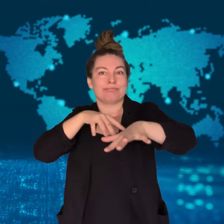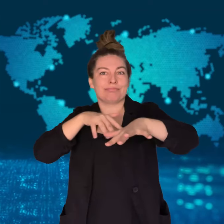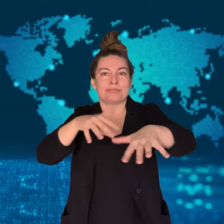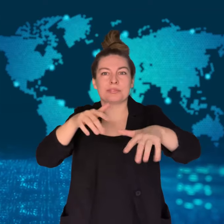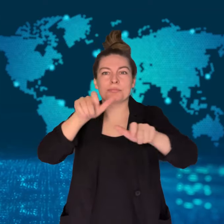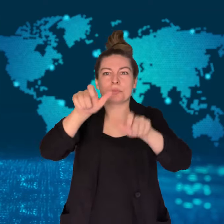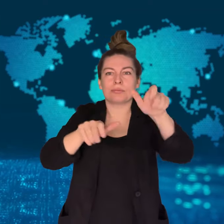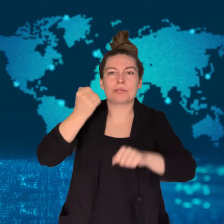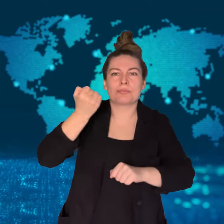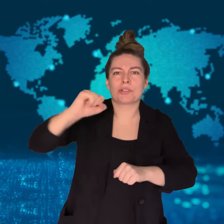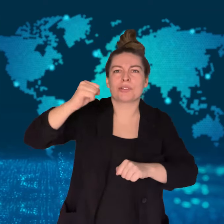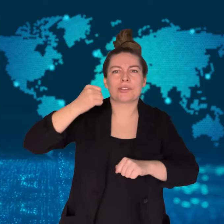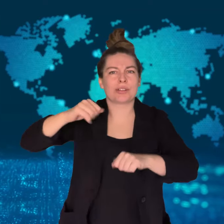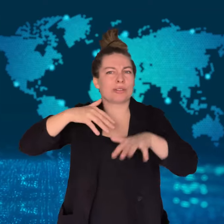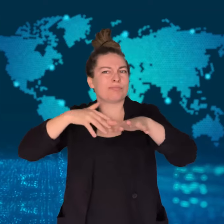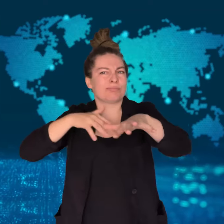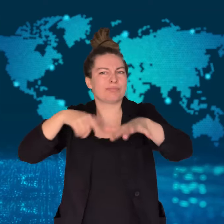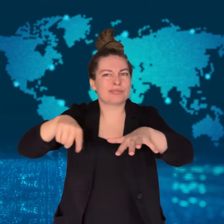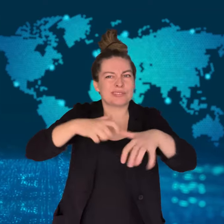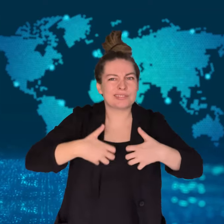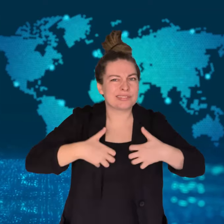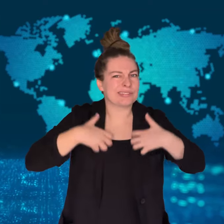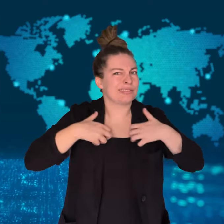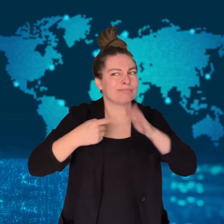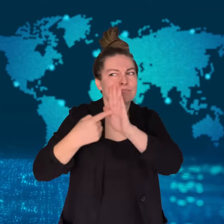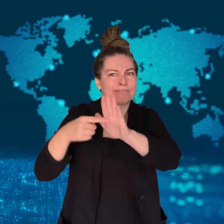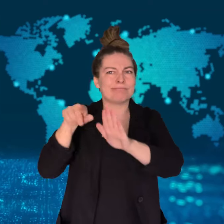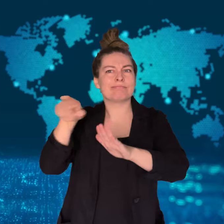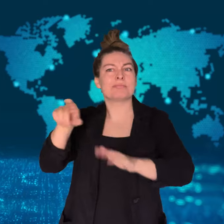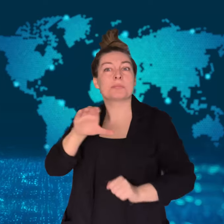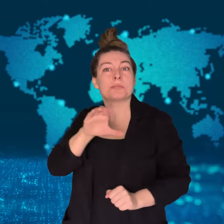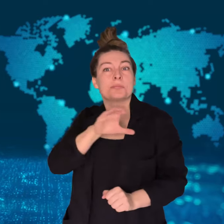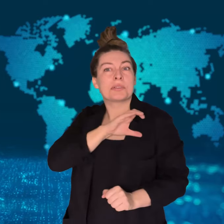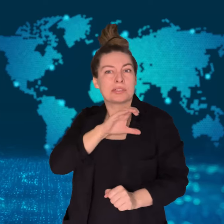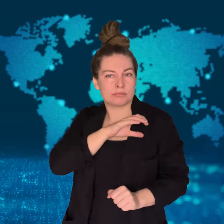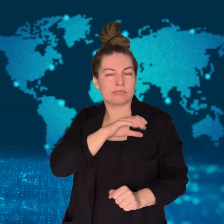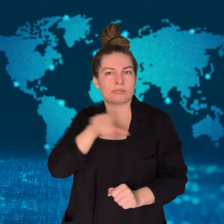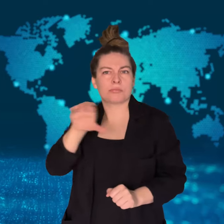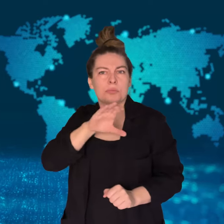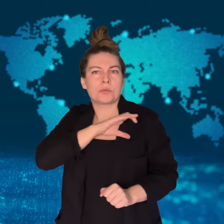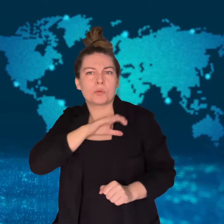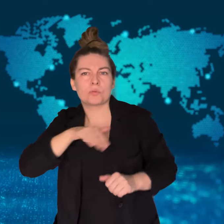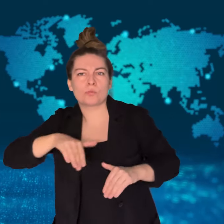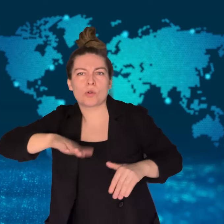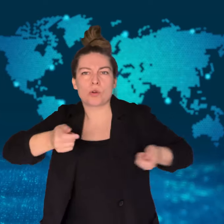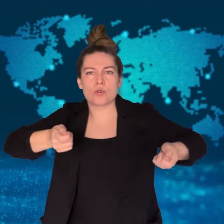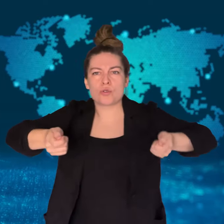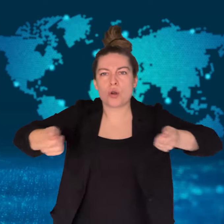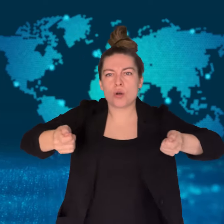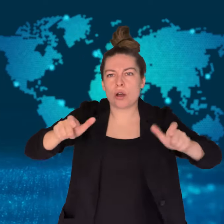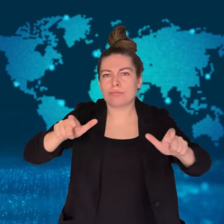Adding to the anger was a photo of alleged killer Lamarre-Condon marching at